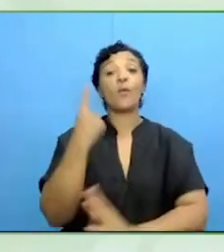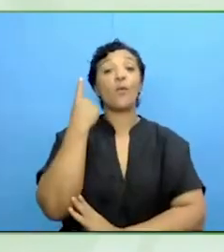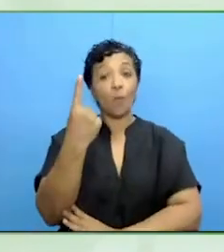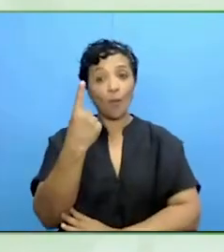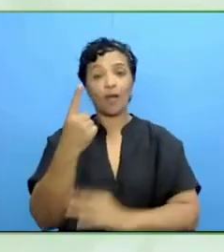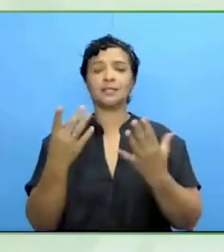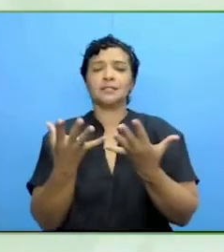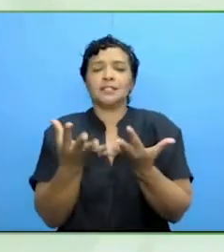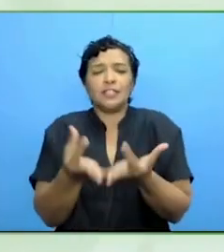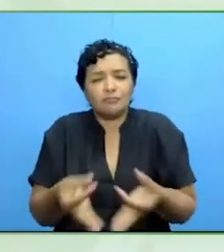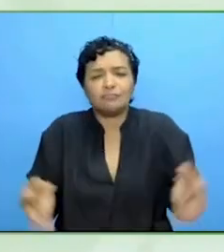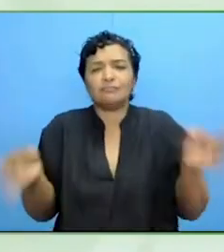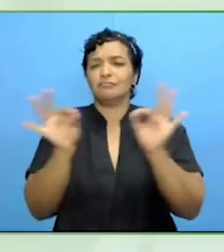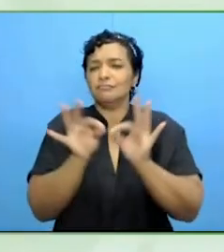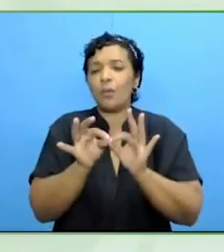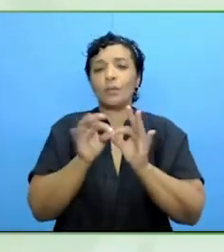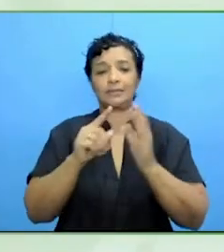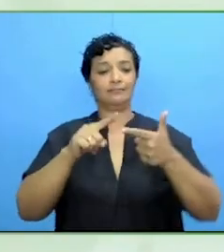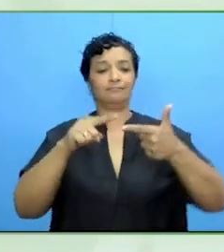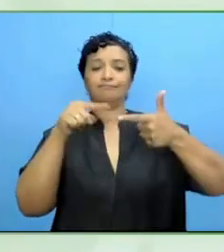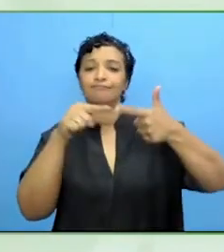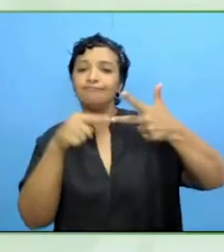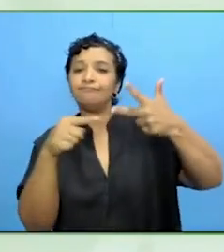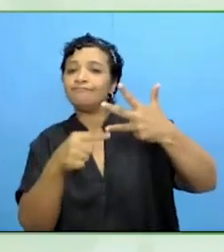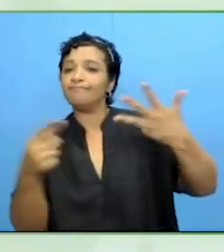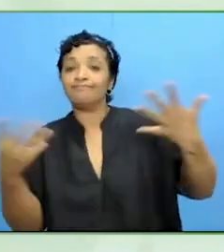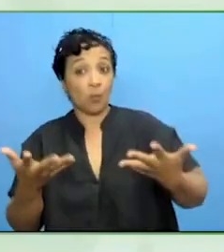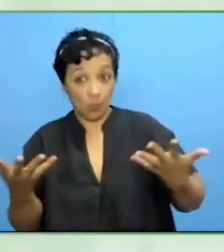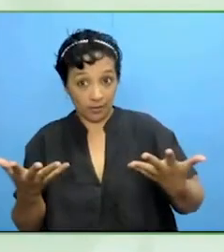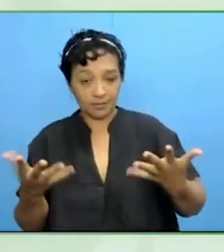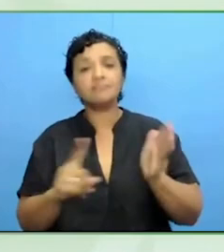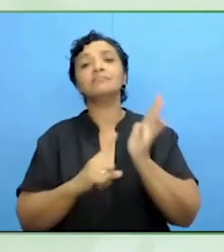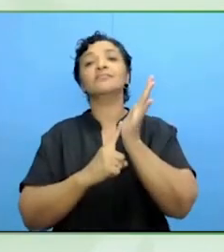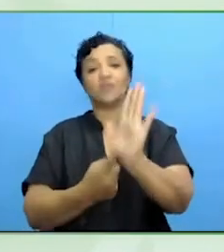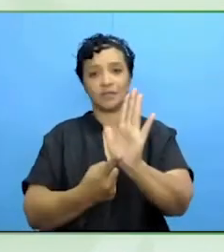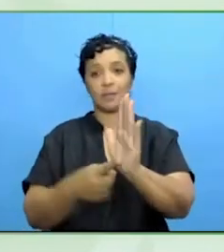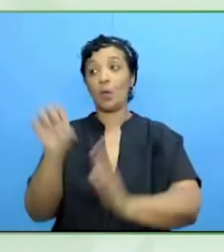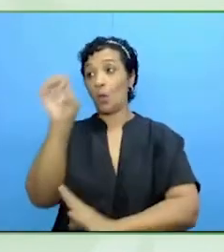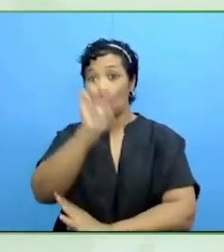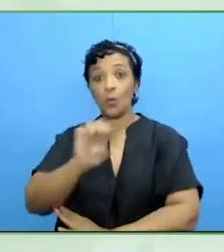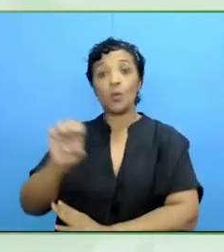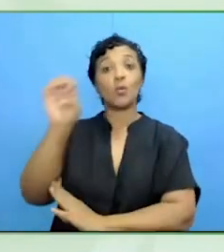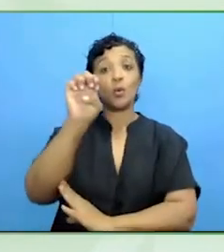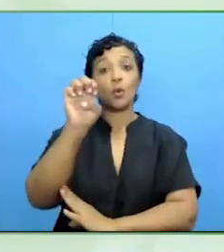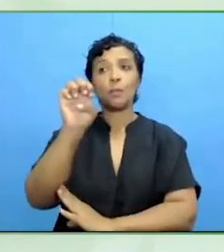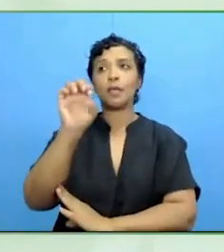interesting is that the European institutions have set up a community of practice.